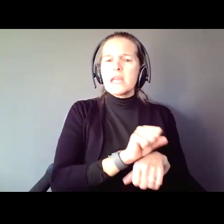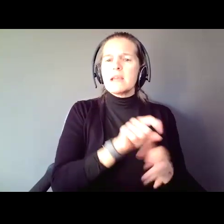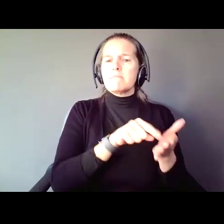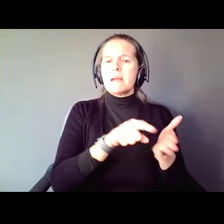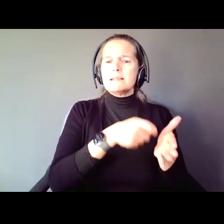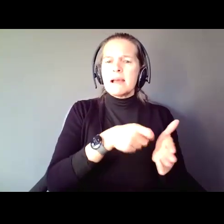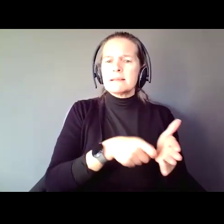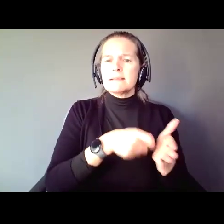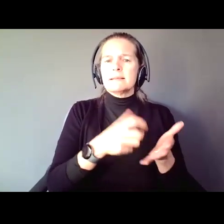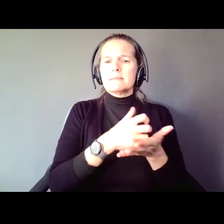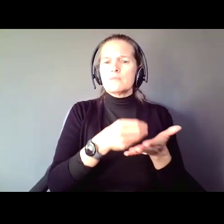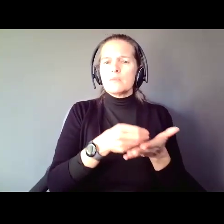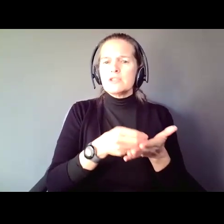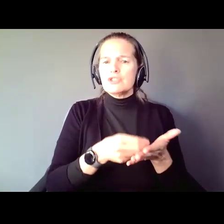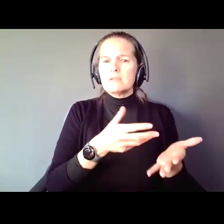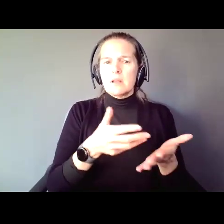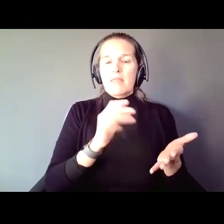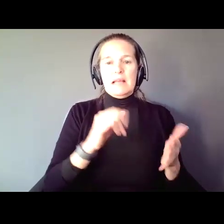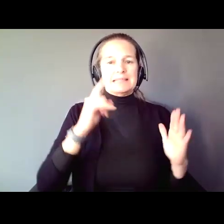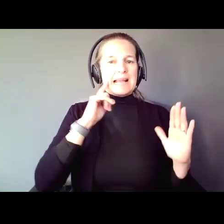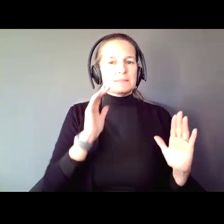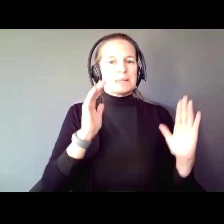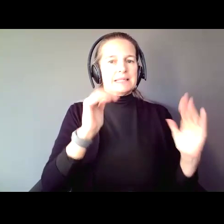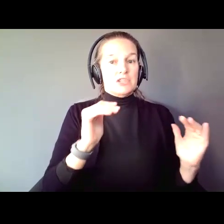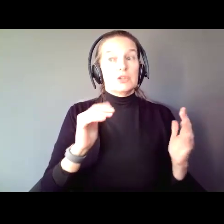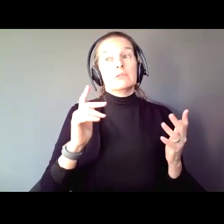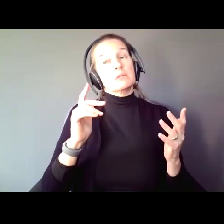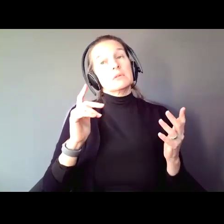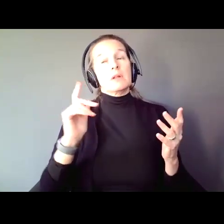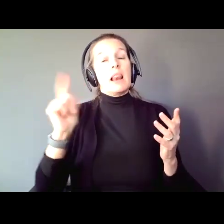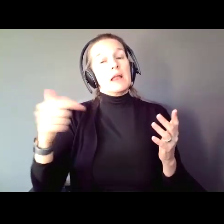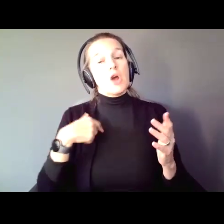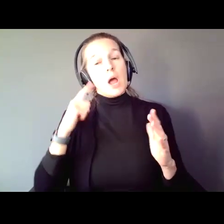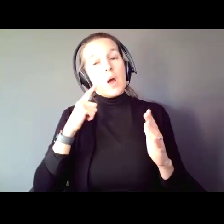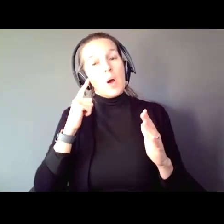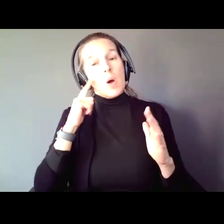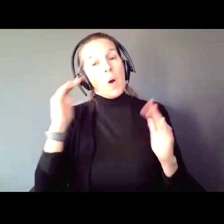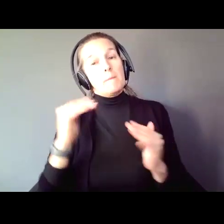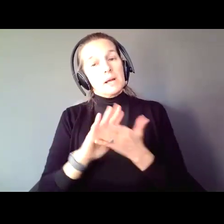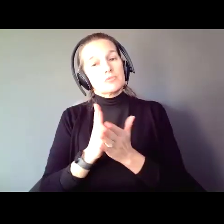expectation. Someday I hope to say it is a right. Sitting here today, we have supports, services and